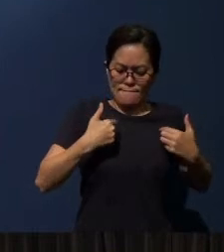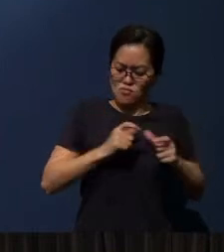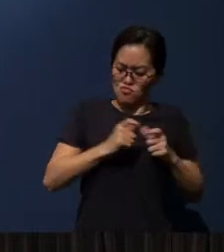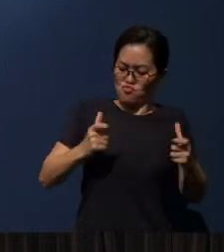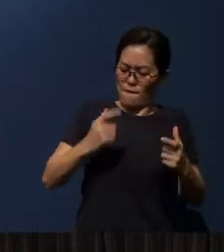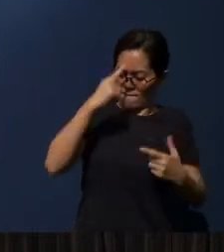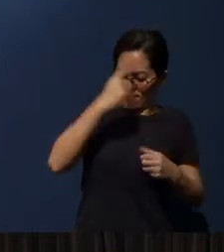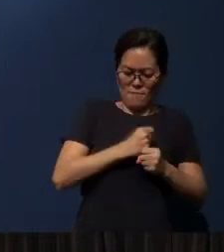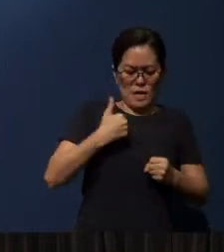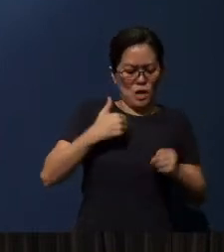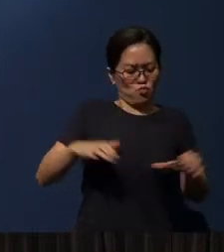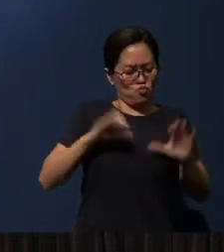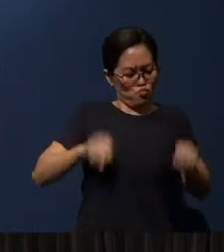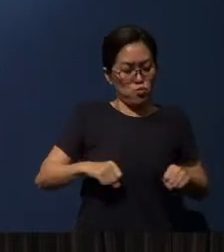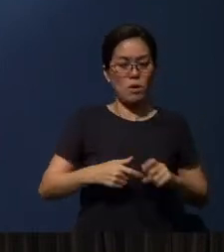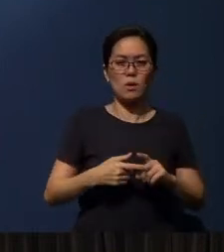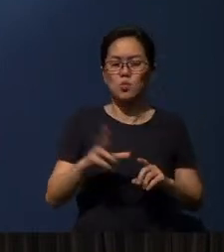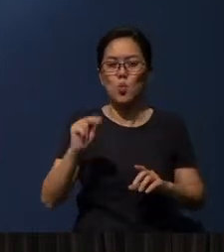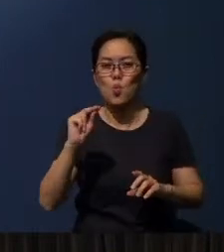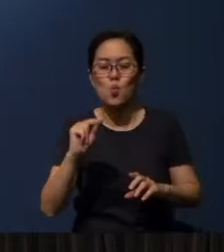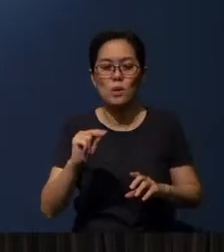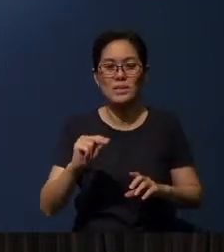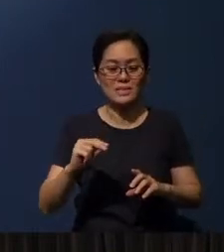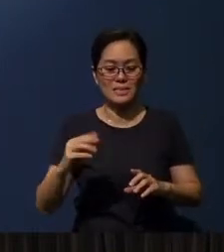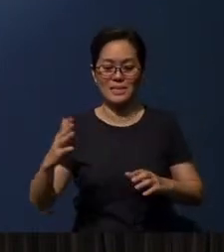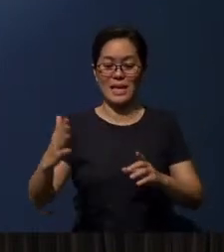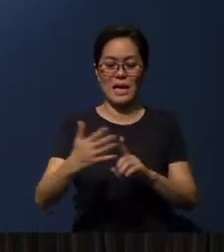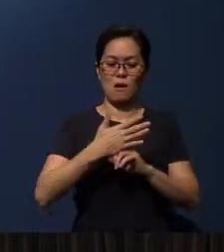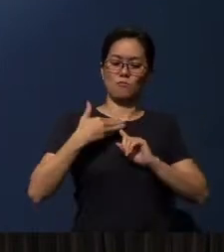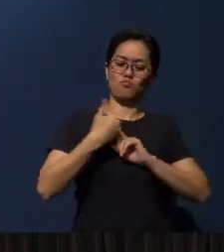But faith is really persuaded on the person who's doing the trusting